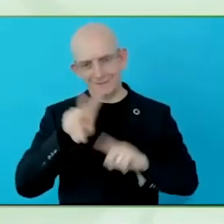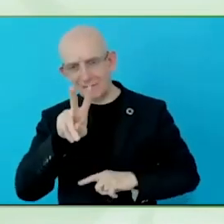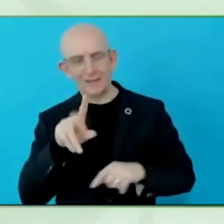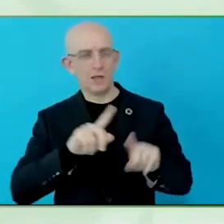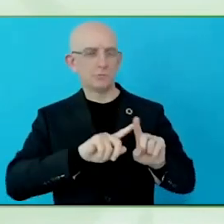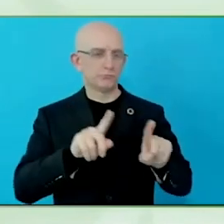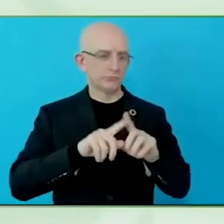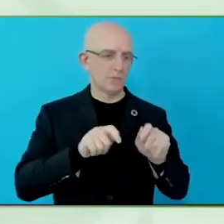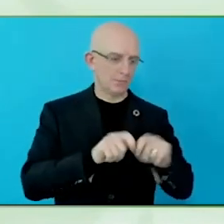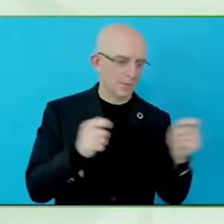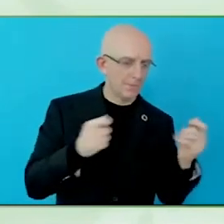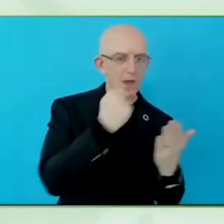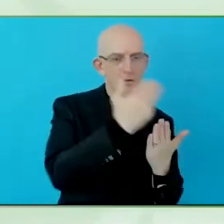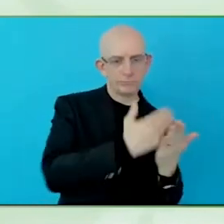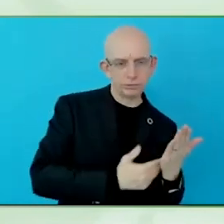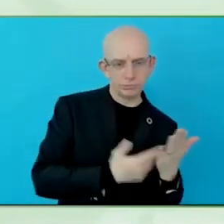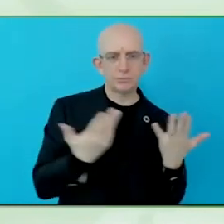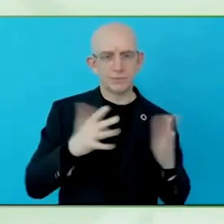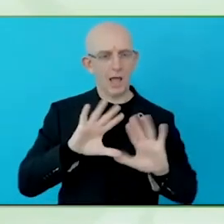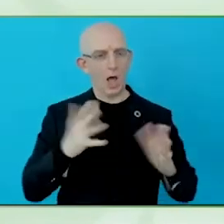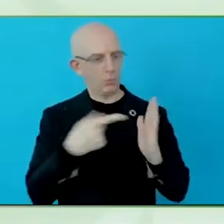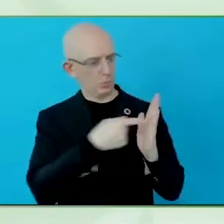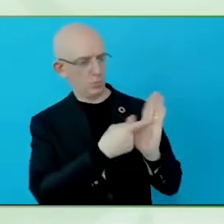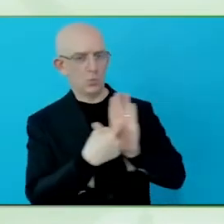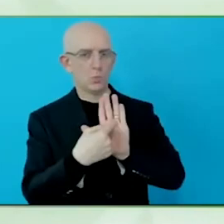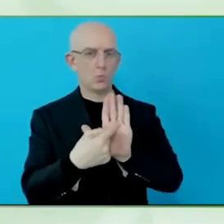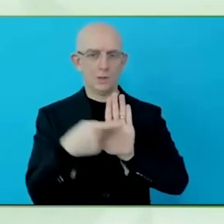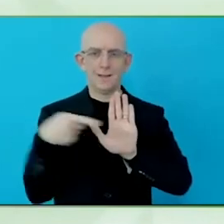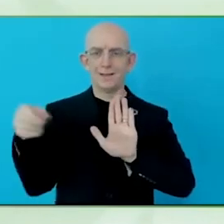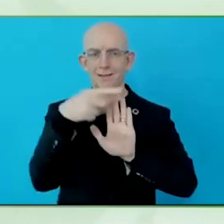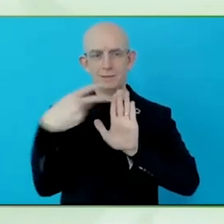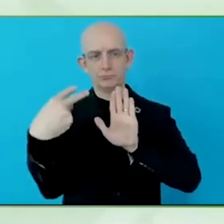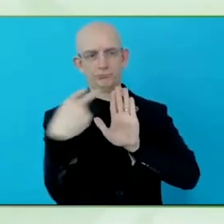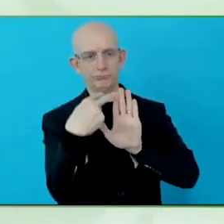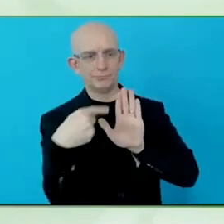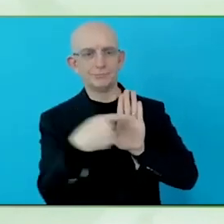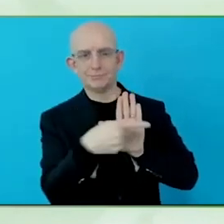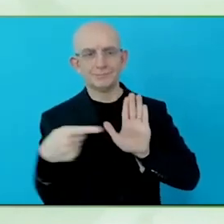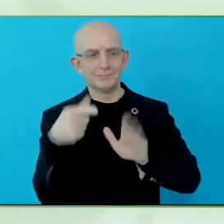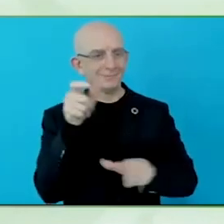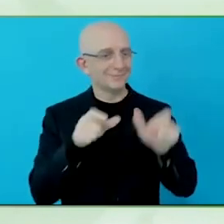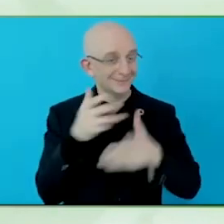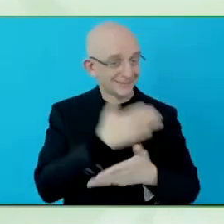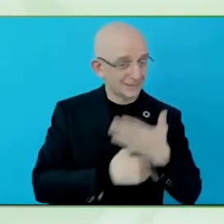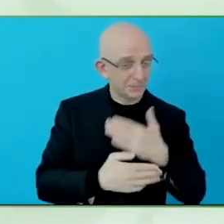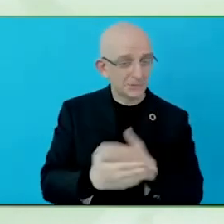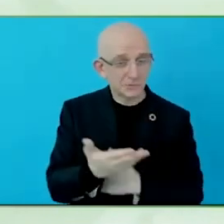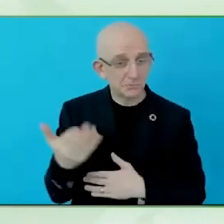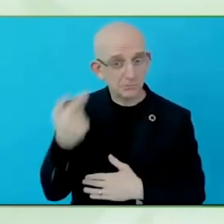In 2006, the world community and United Nations general assembly